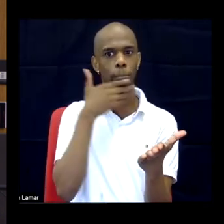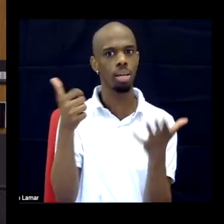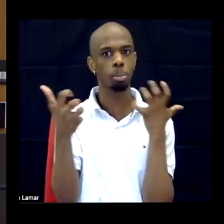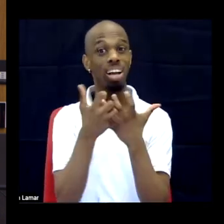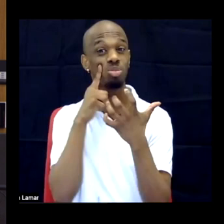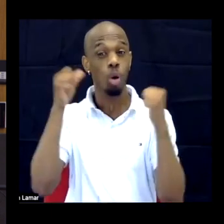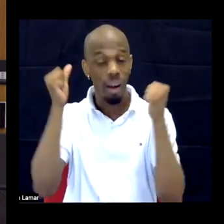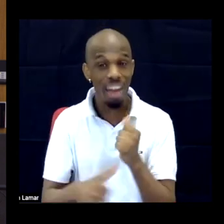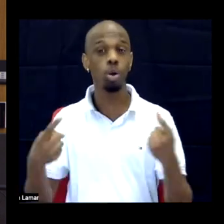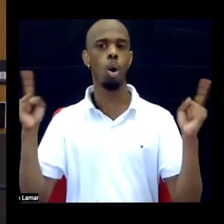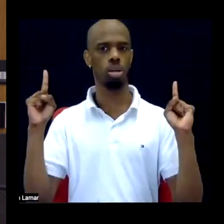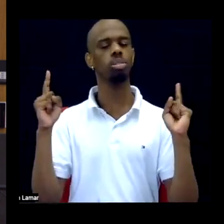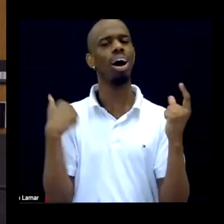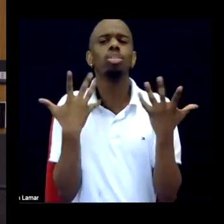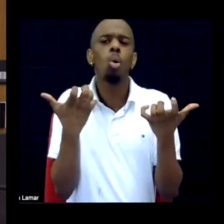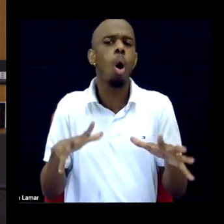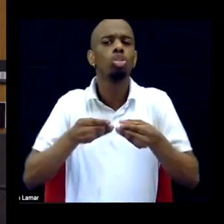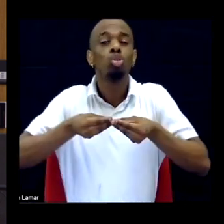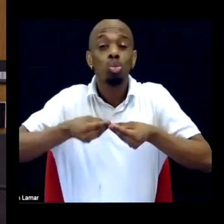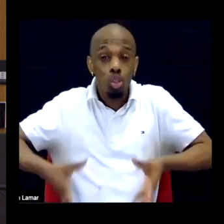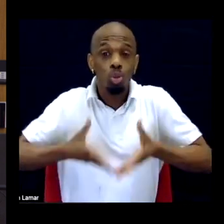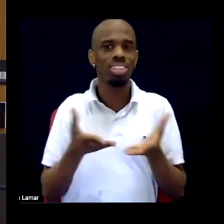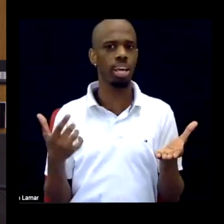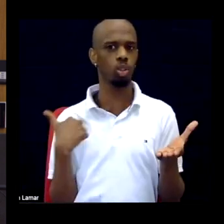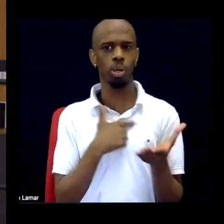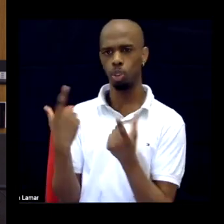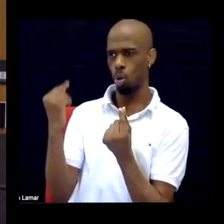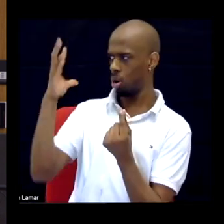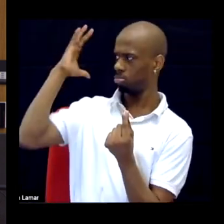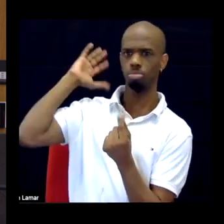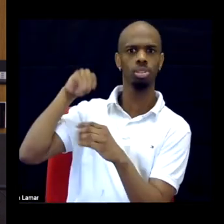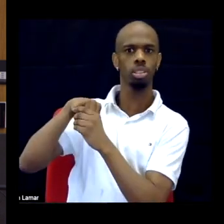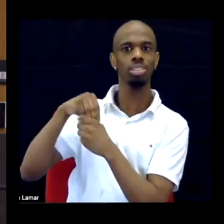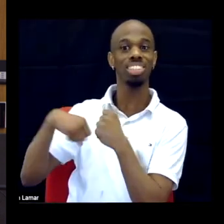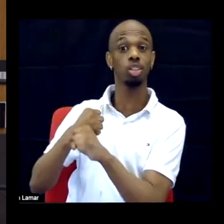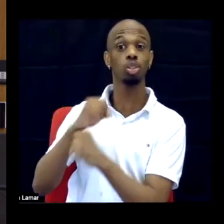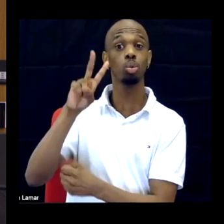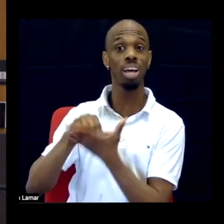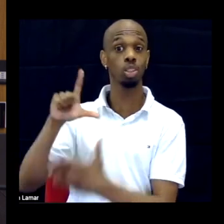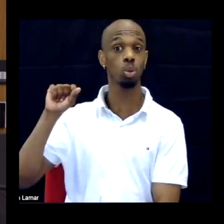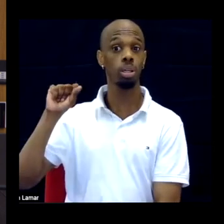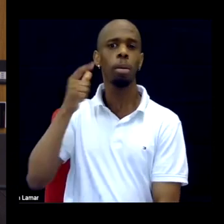I don't want us to lose things we were doing in 2020 just because the world says this is